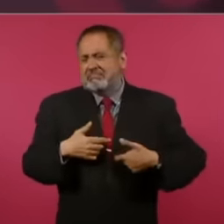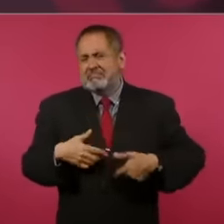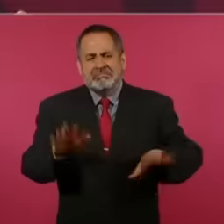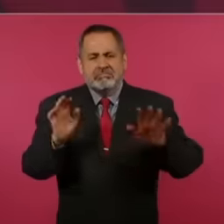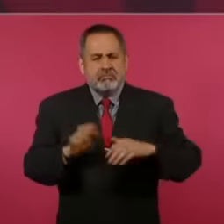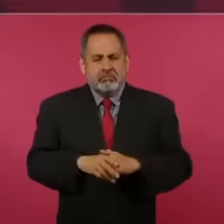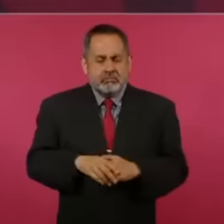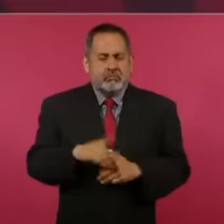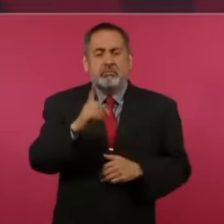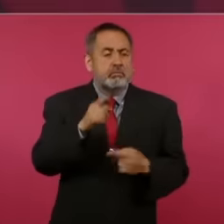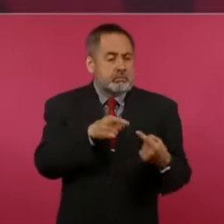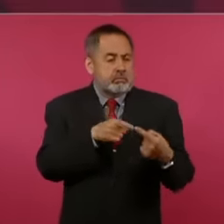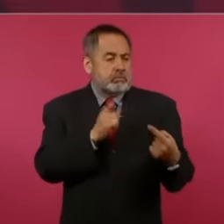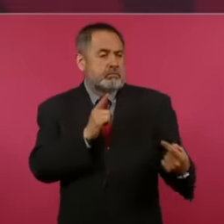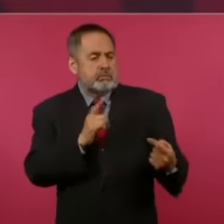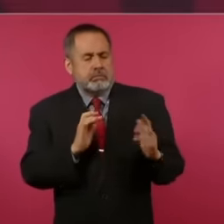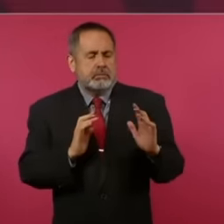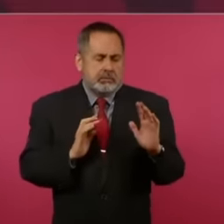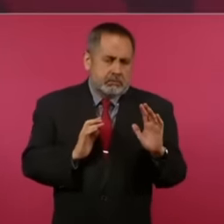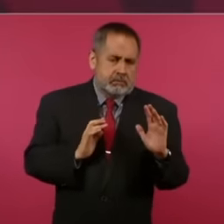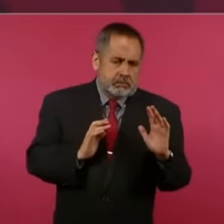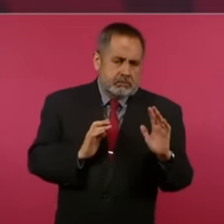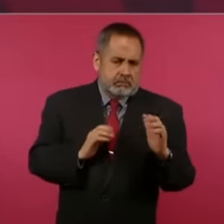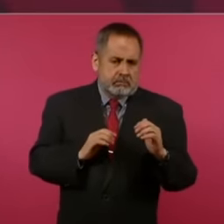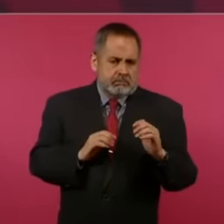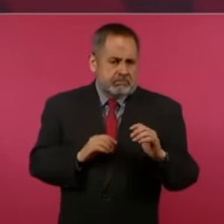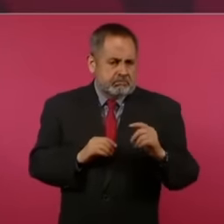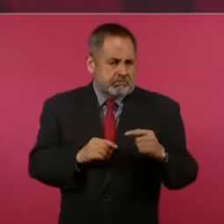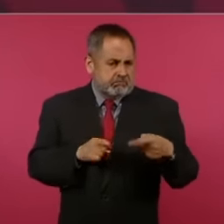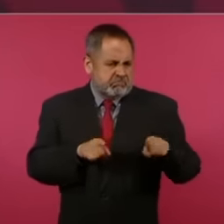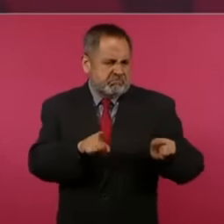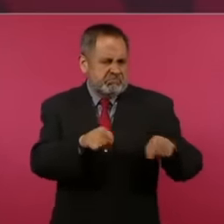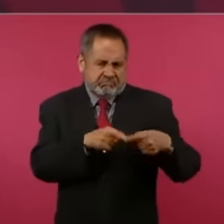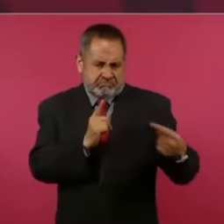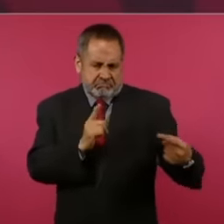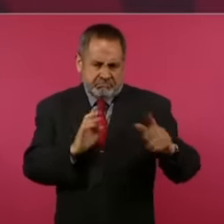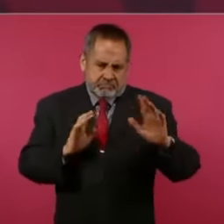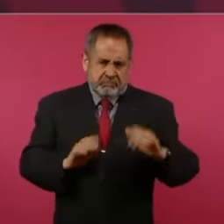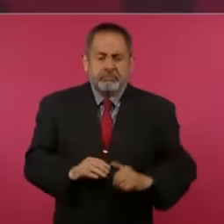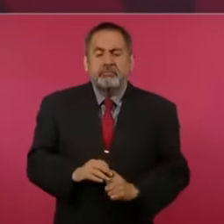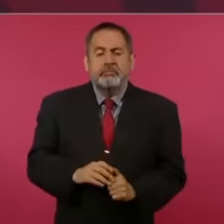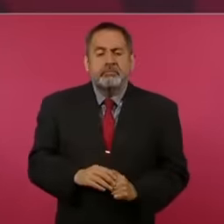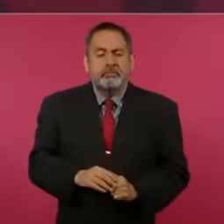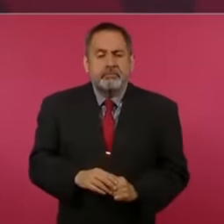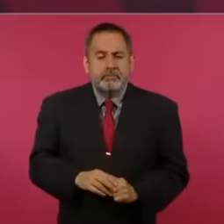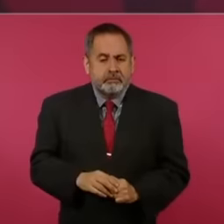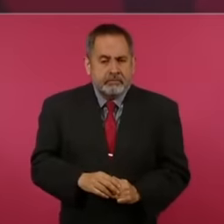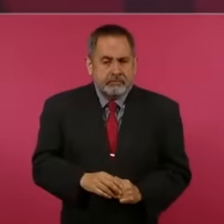adversaries and I don't want